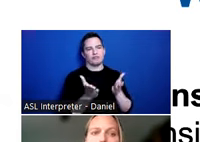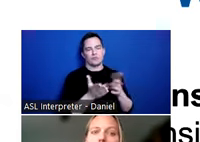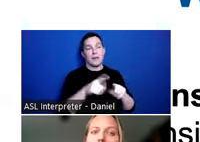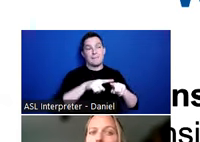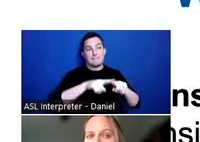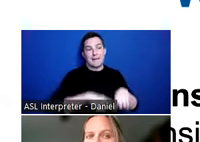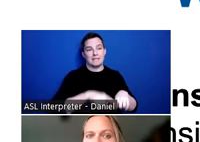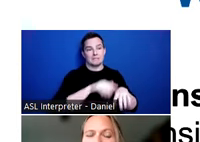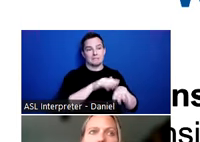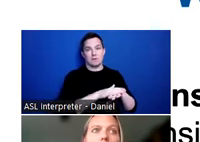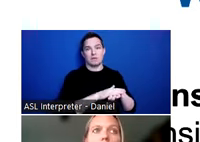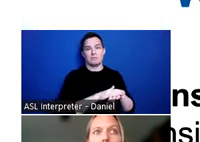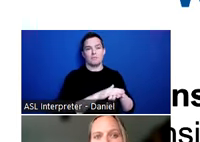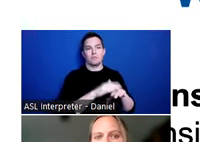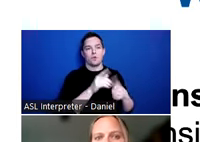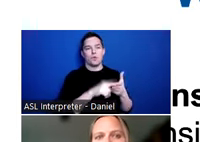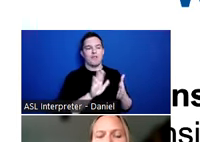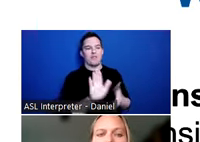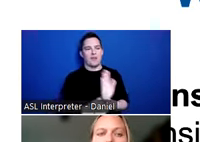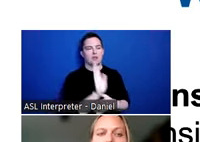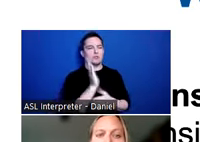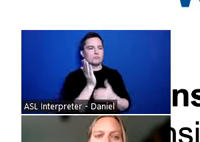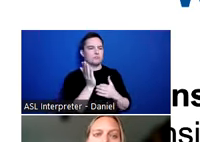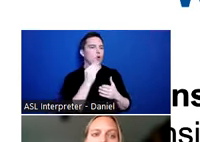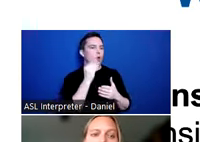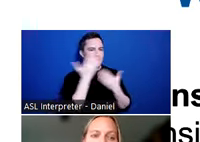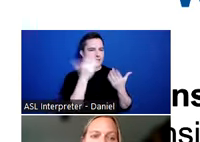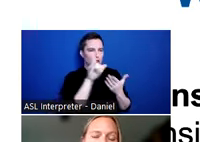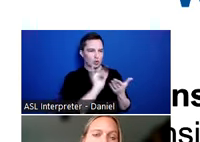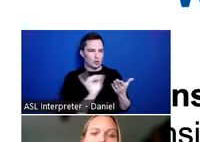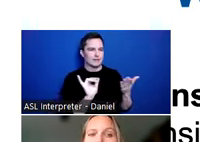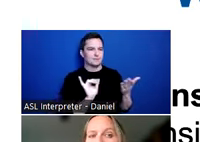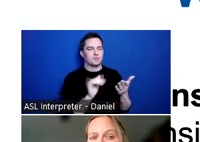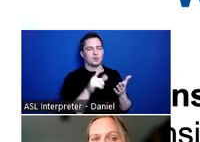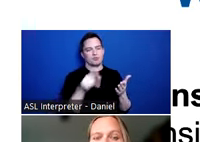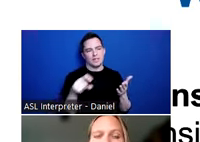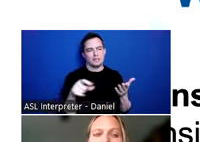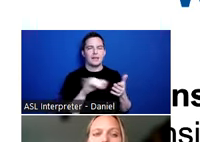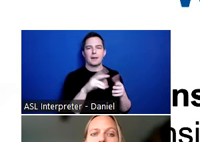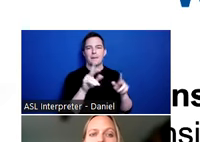what their homelessness looks like or what definition that they need. So somebody who is doubled up - staying with others - does